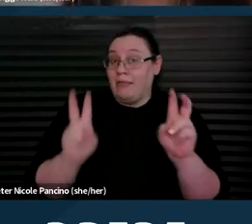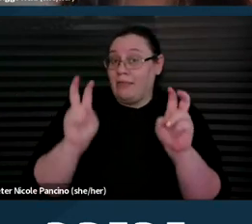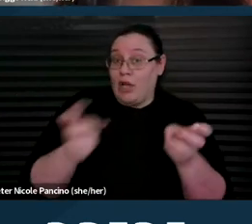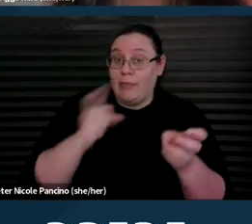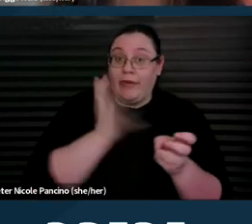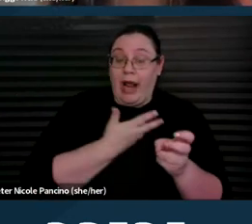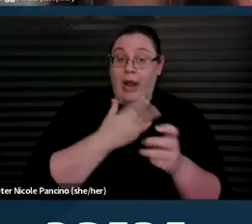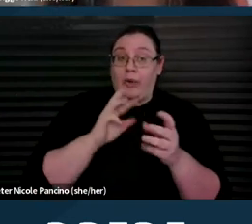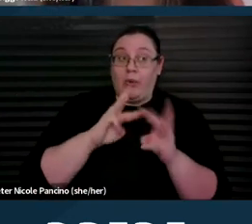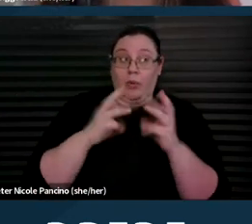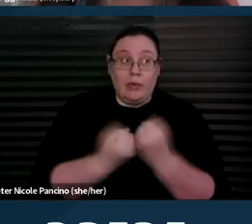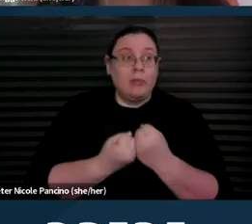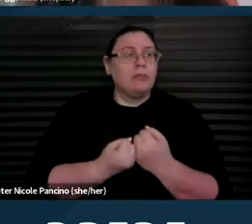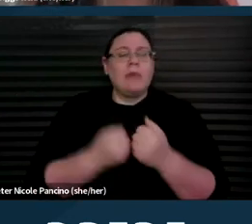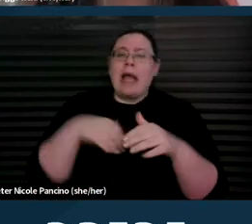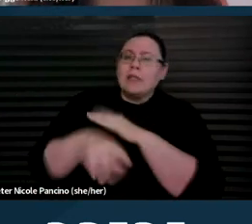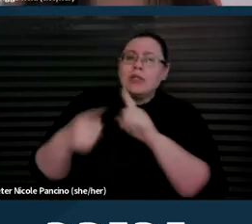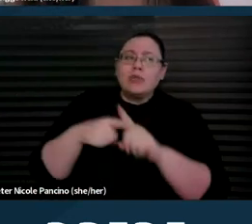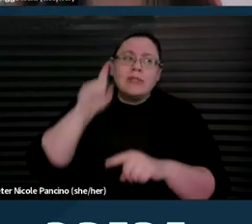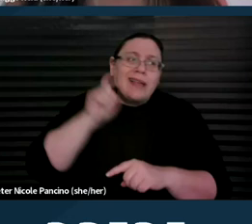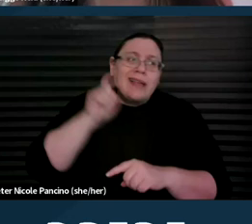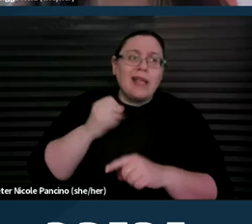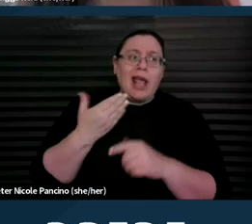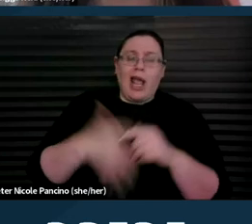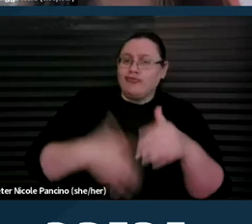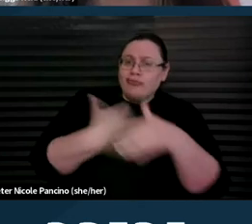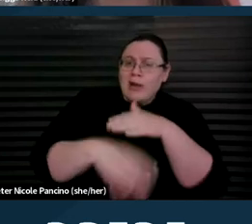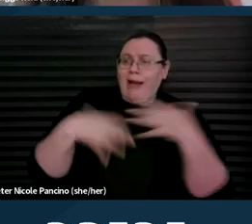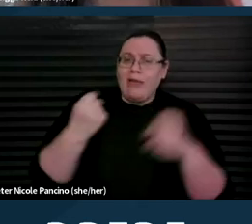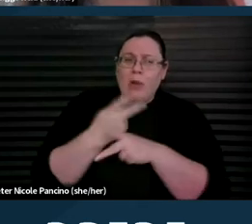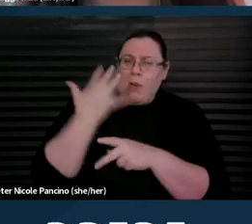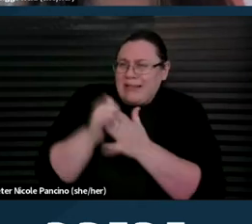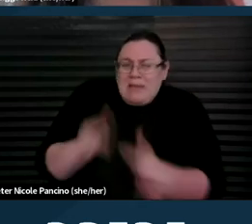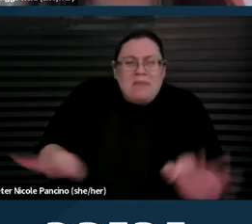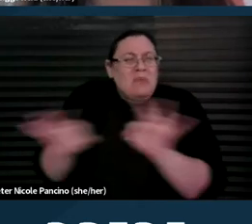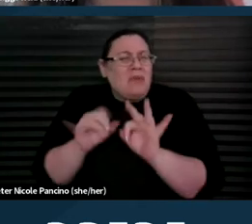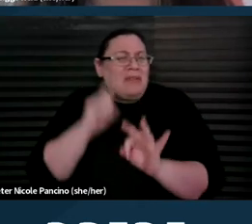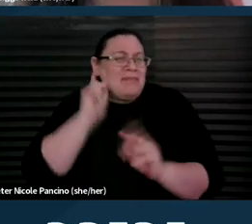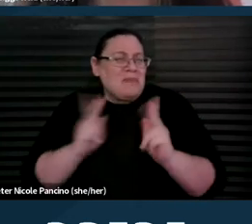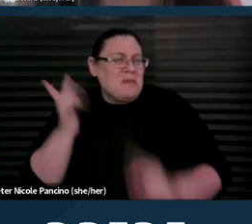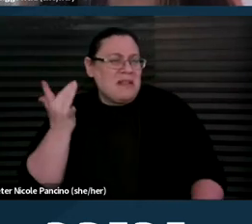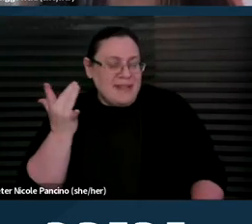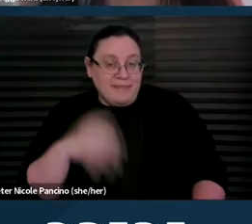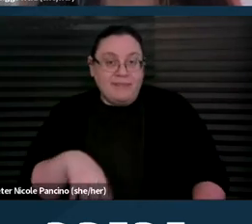why is access to sexual and reproductive healthcare so important for disabled people? Of course, for the same reason